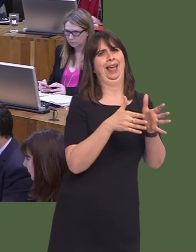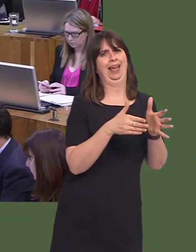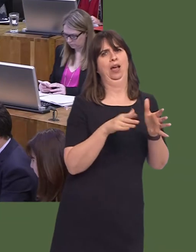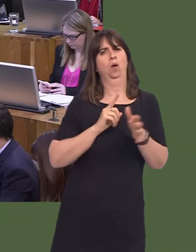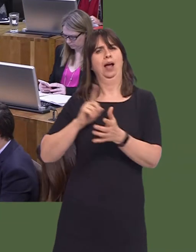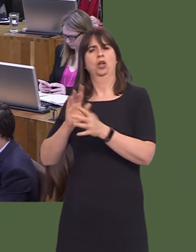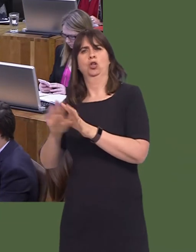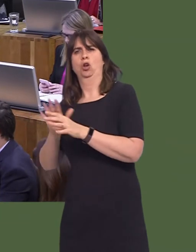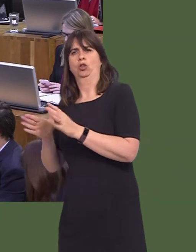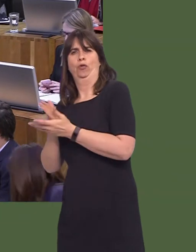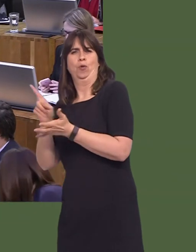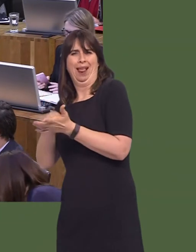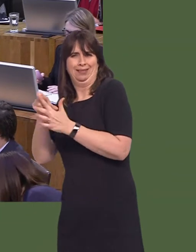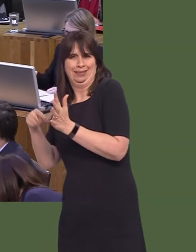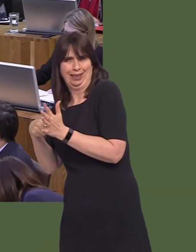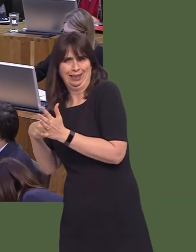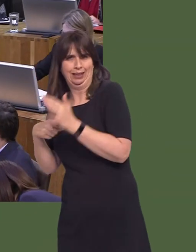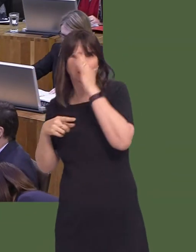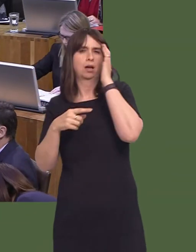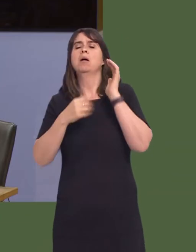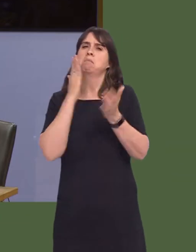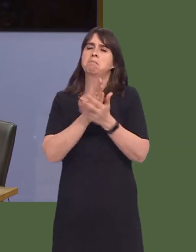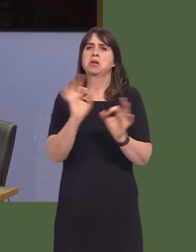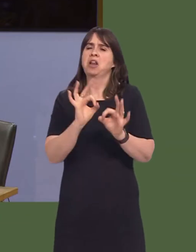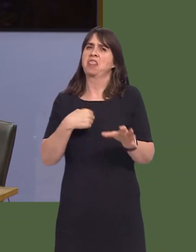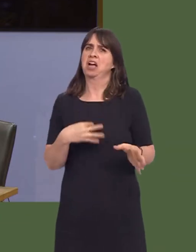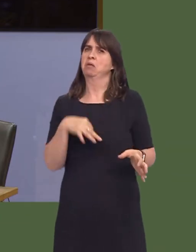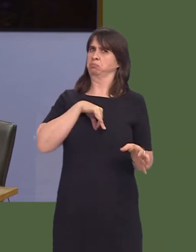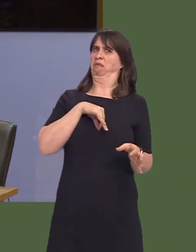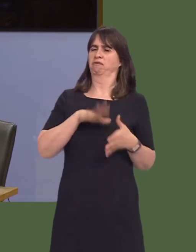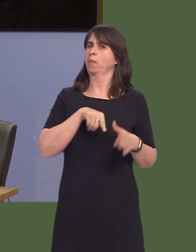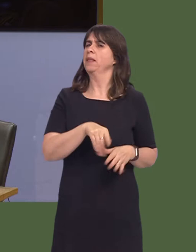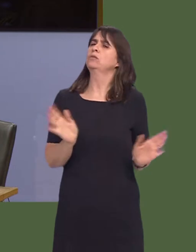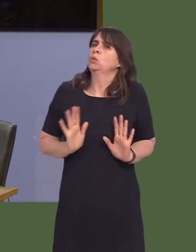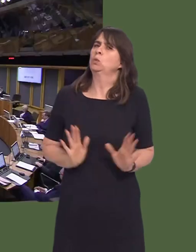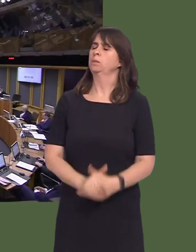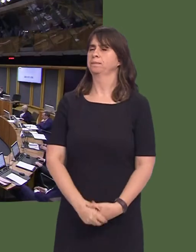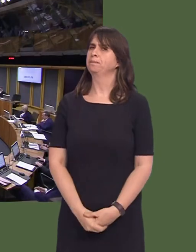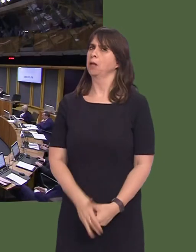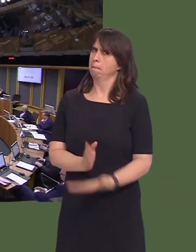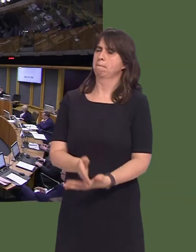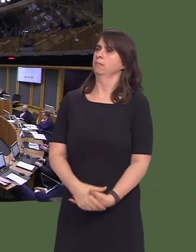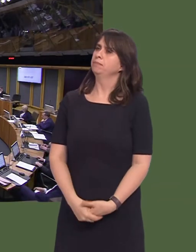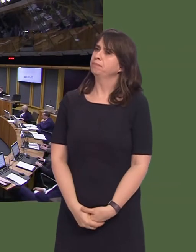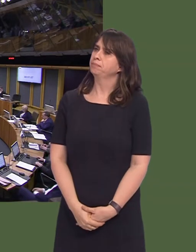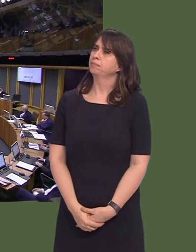I can assure the Member of that. Jenny Rathbone AM: On this same subject, which